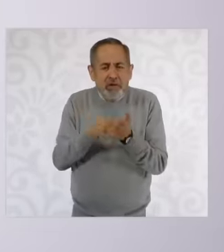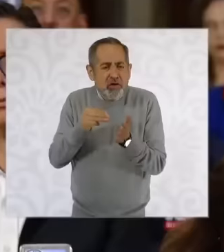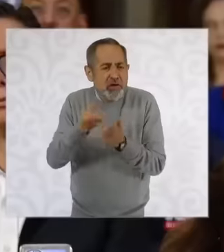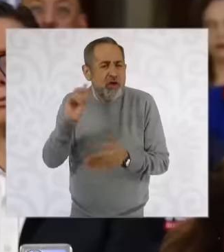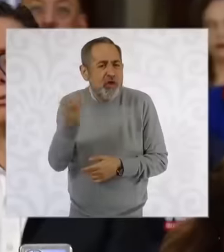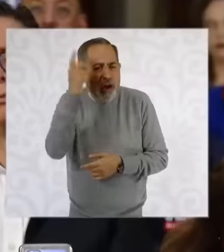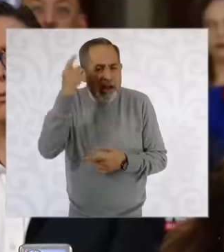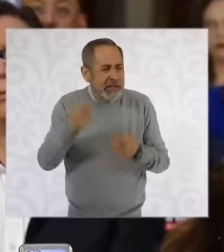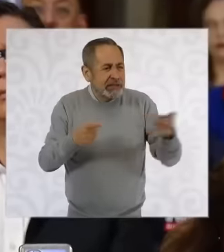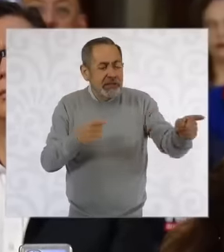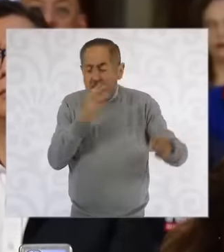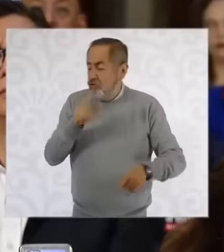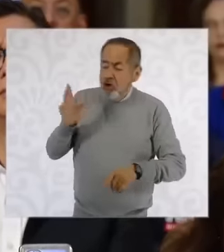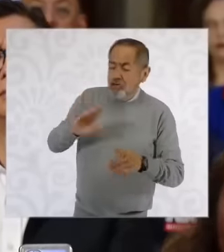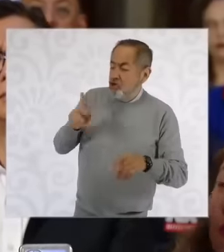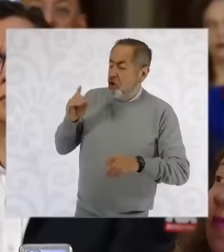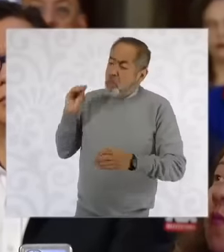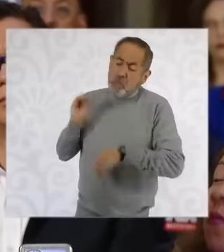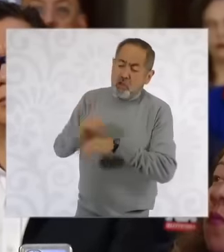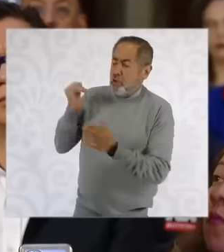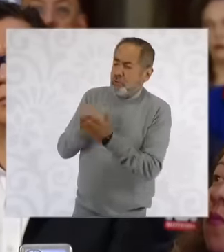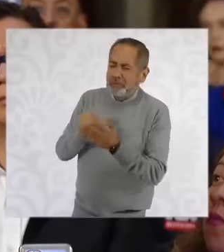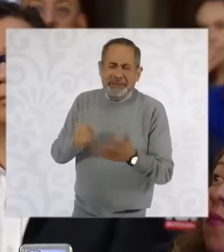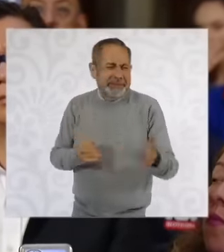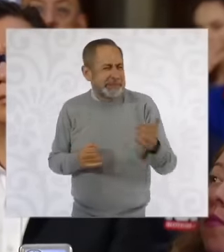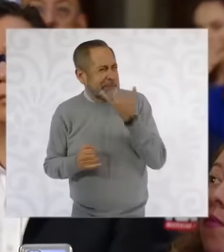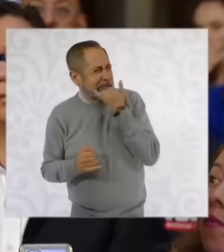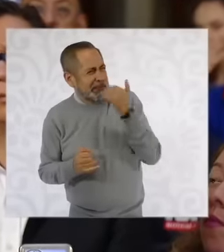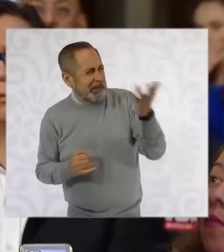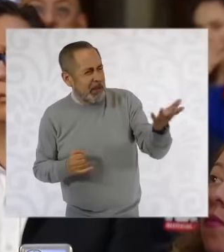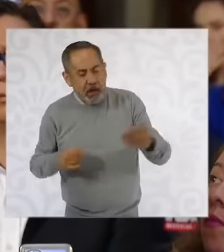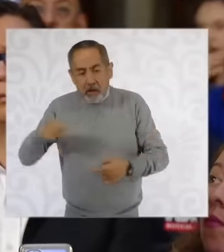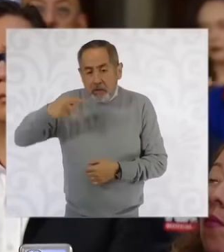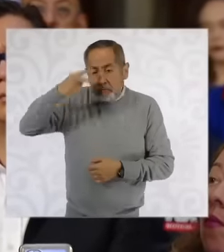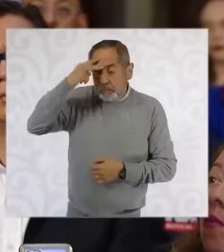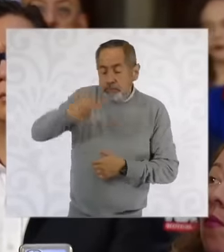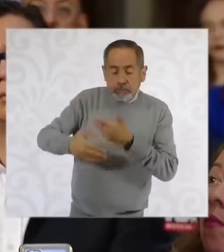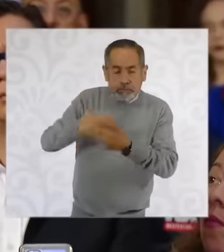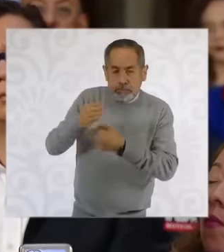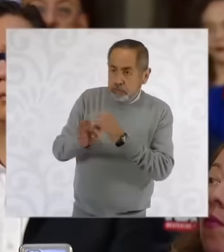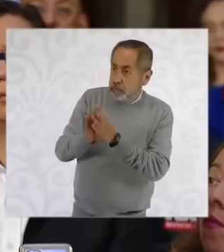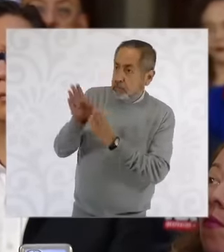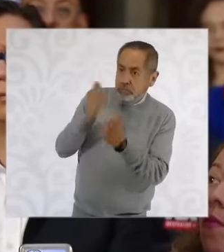a historical figure and Mexican development is moving forward in this sense. What